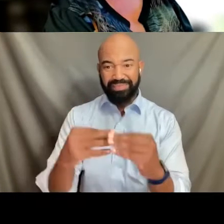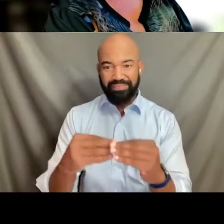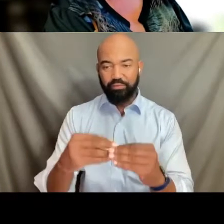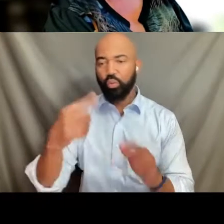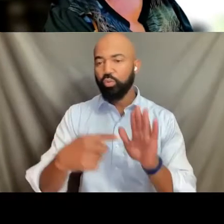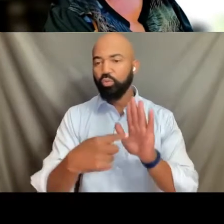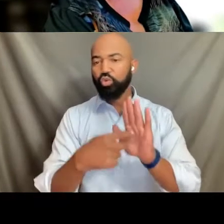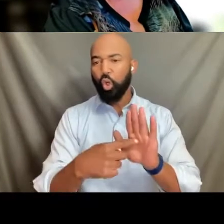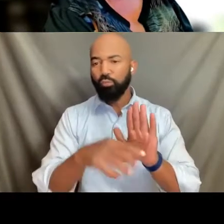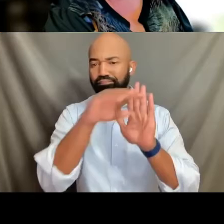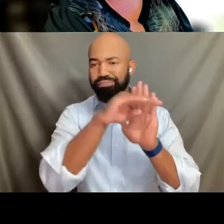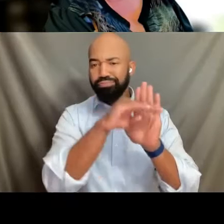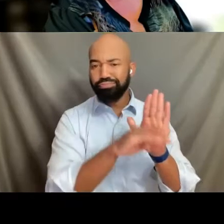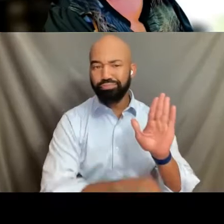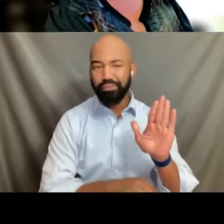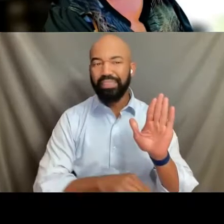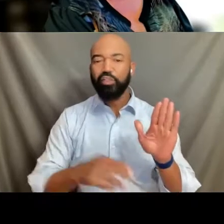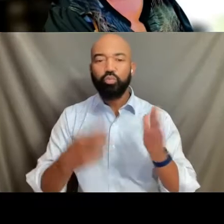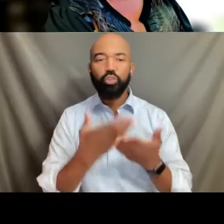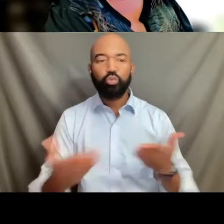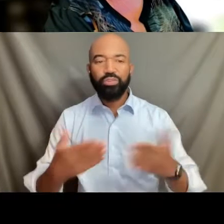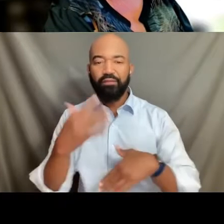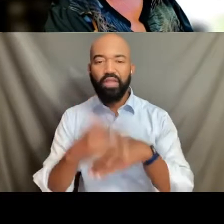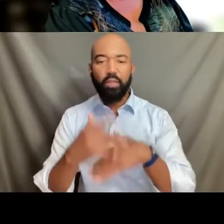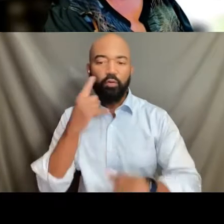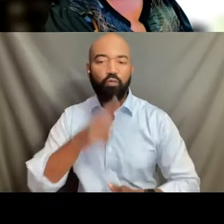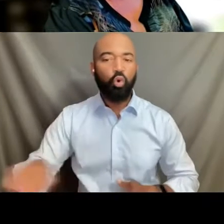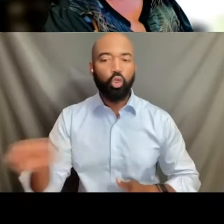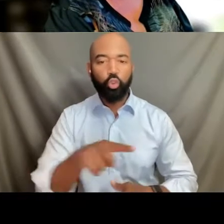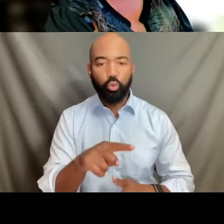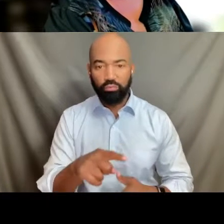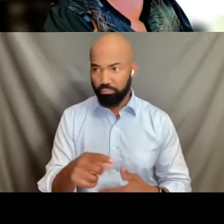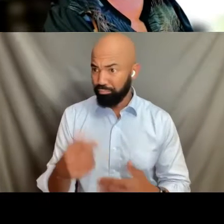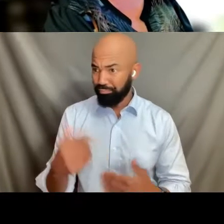because there are things out there that not all of us know about.